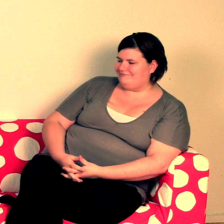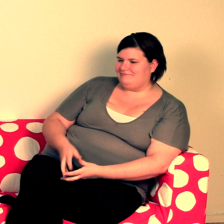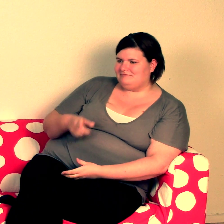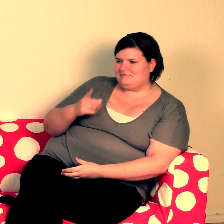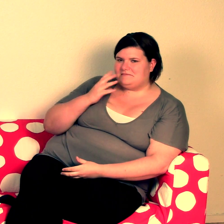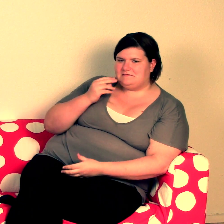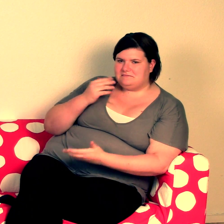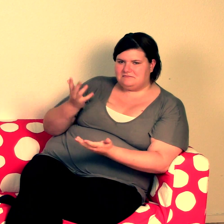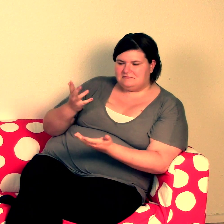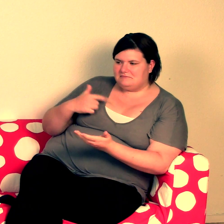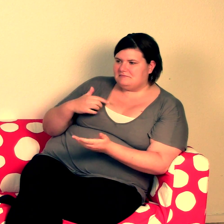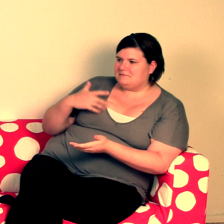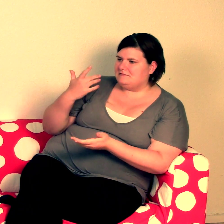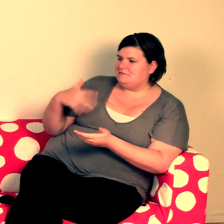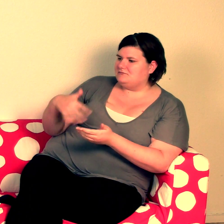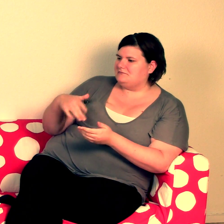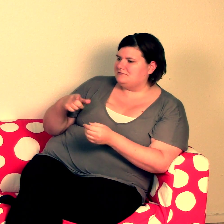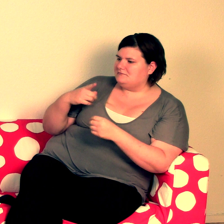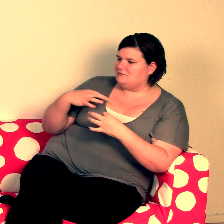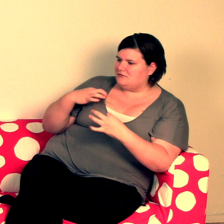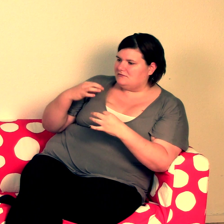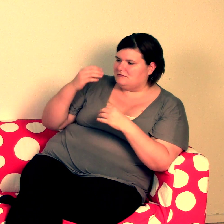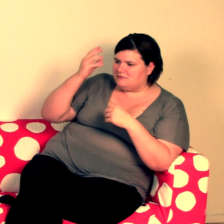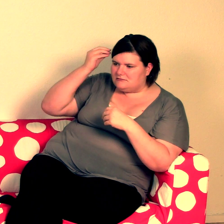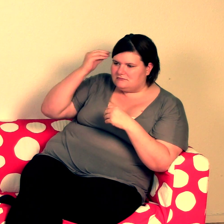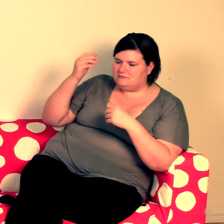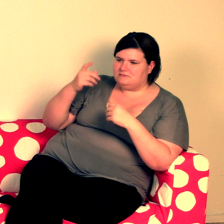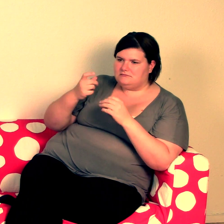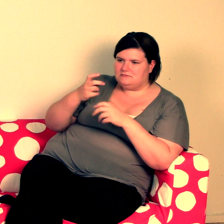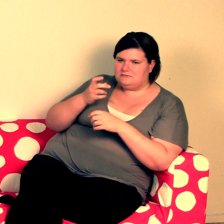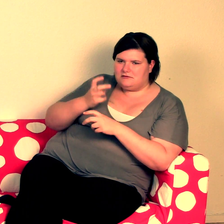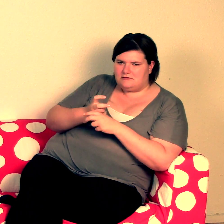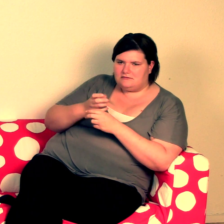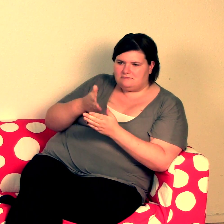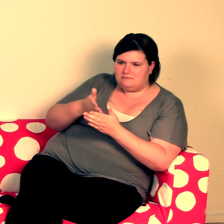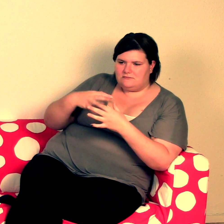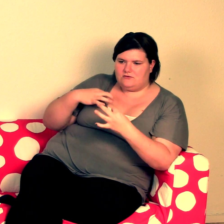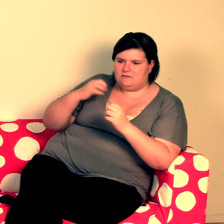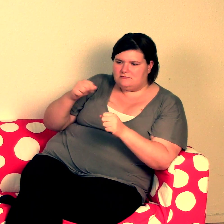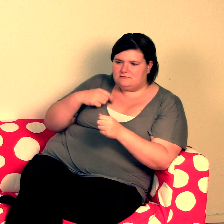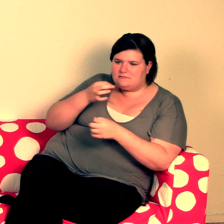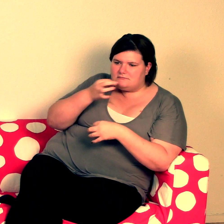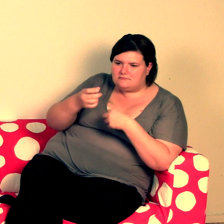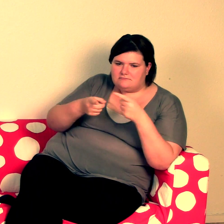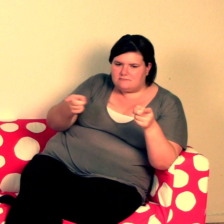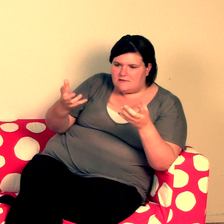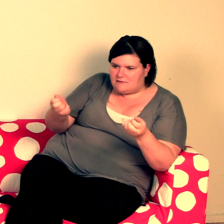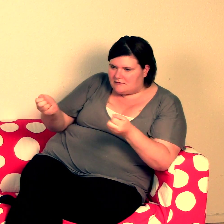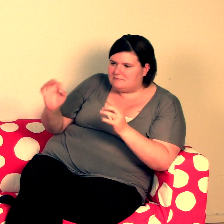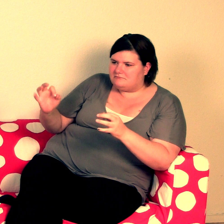I had a great experience with the clothing since it was not an easy task to do. I had to find out what everyone had and